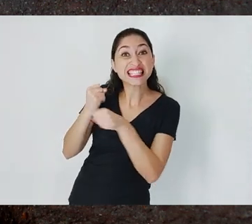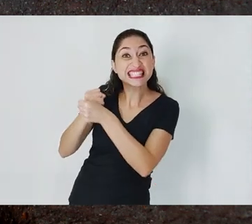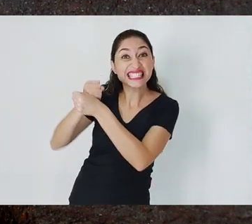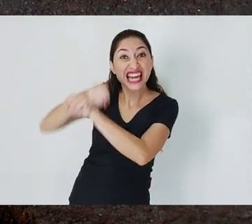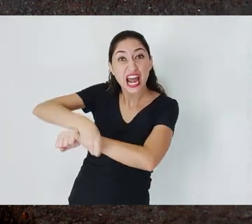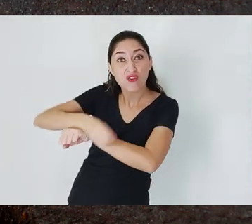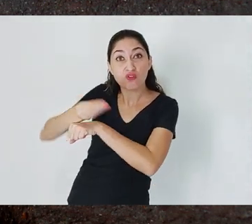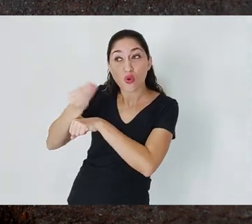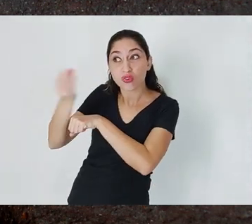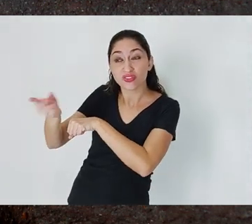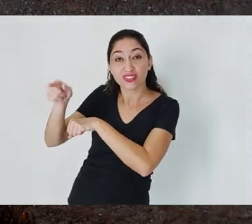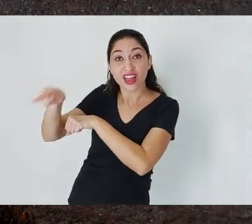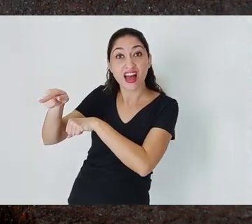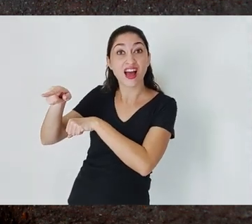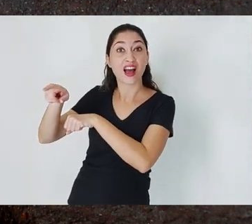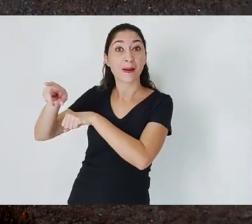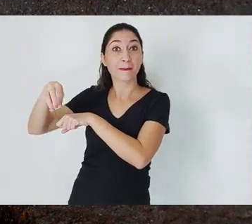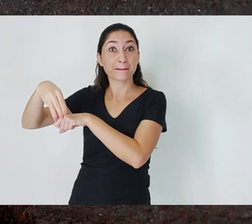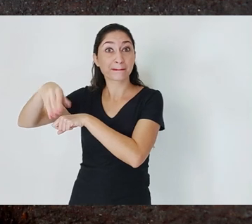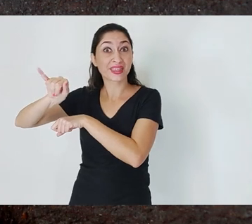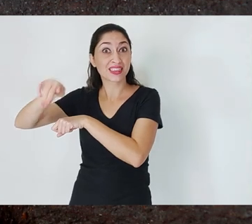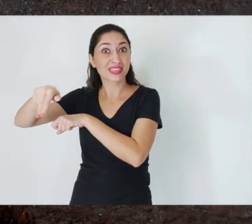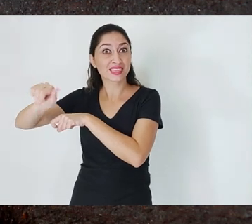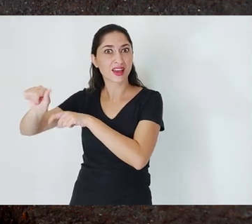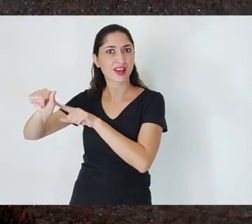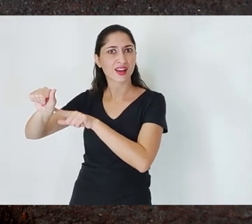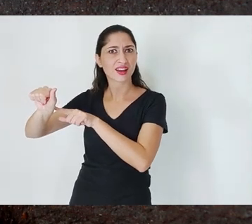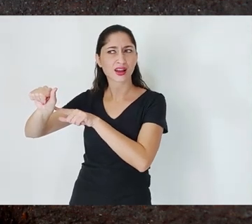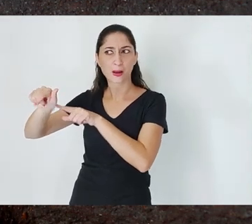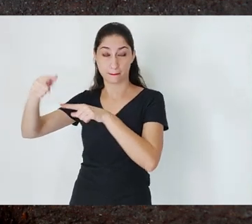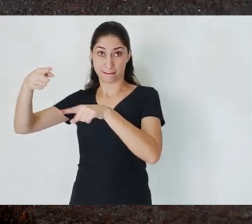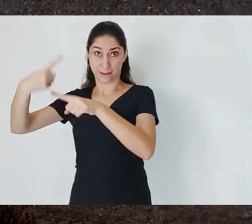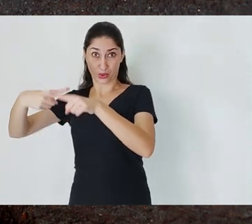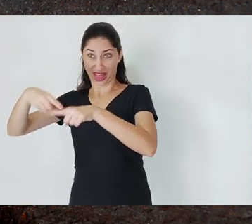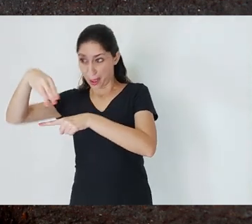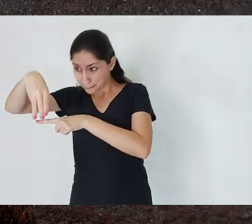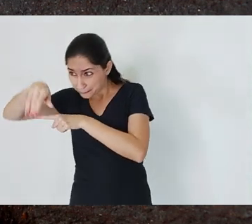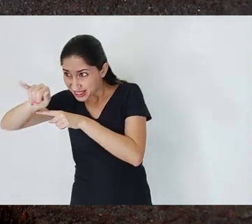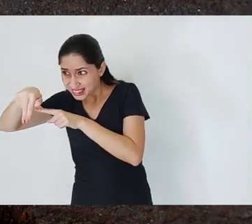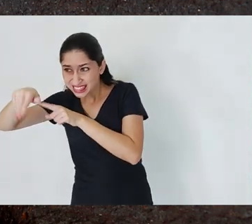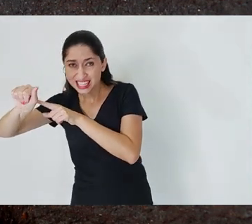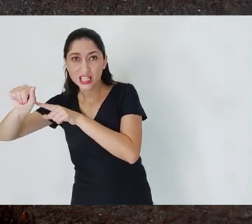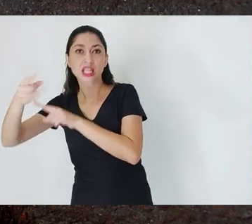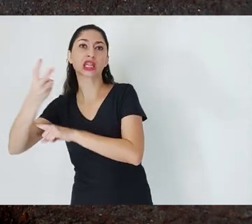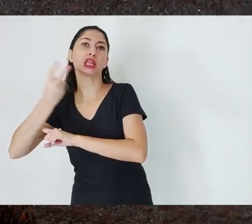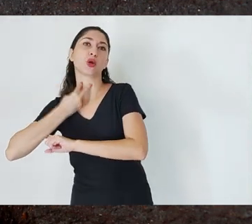The mine didn't own slaves, but it rented slaves